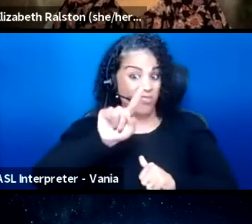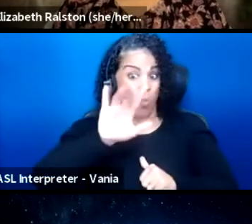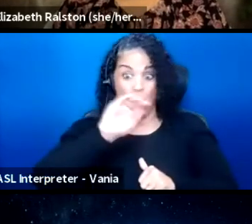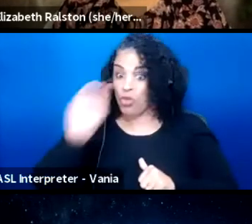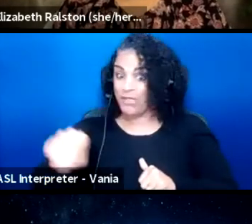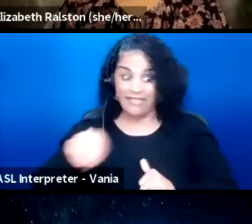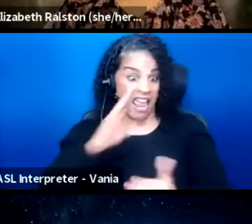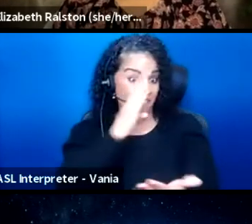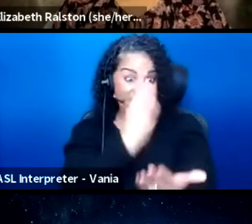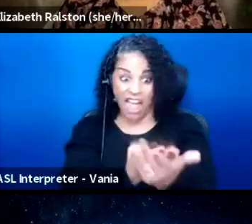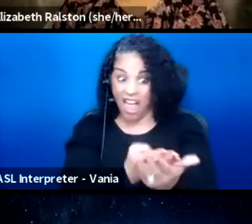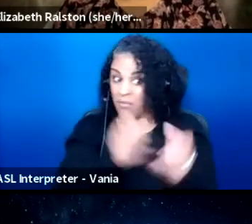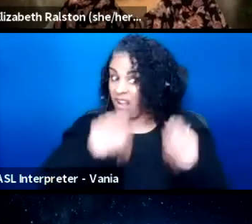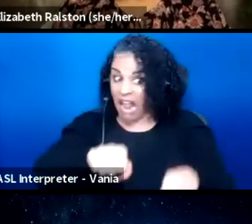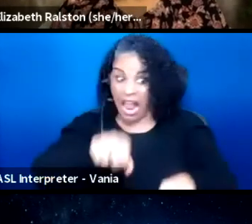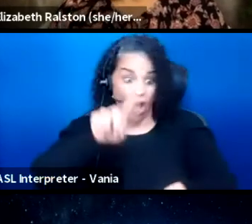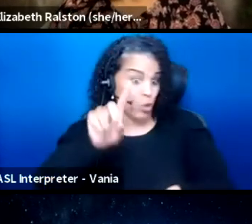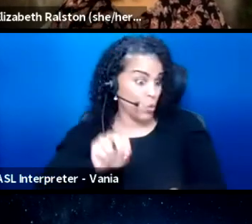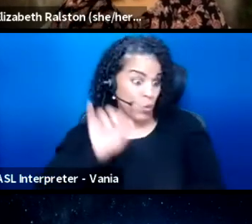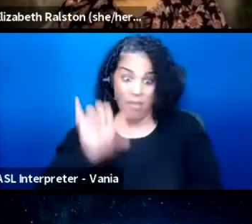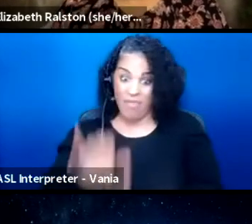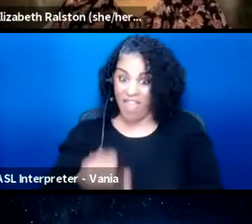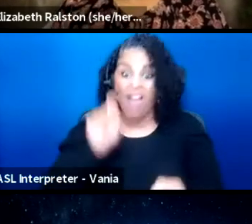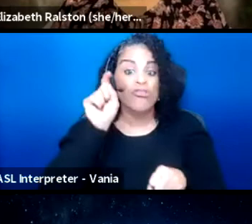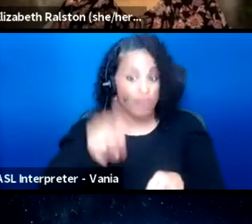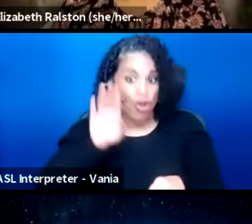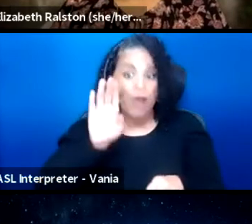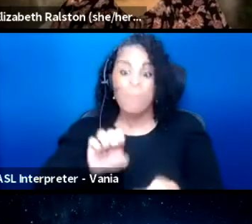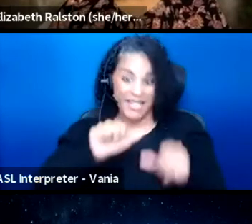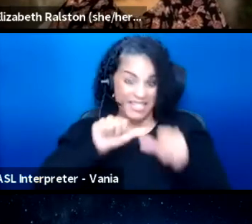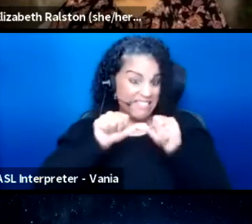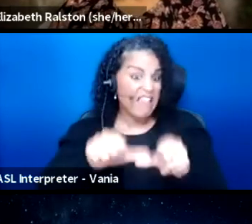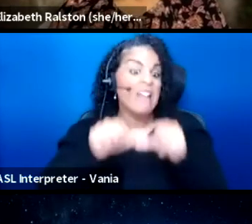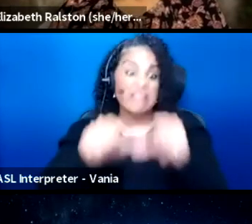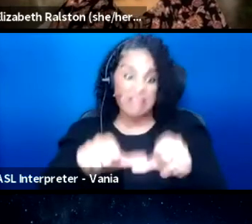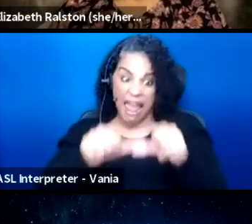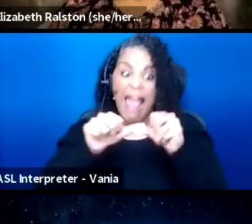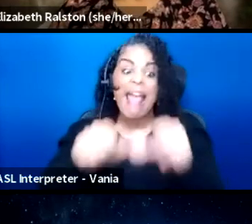and doable and should be sustained for various reasons